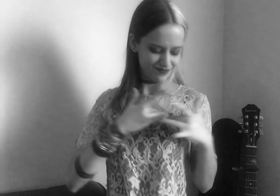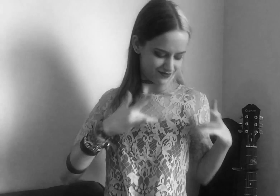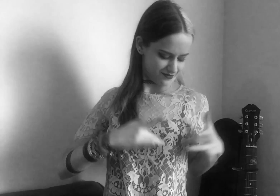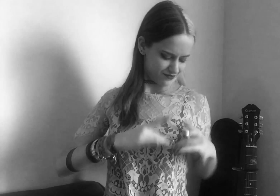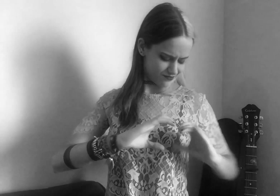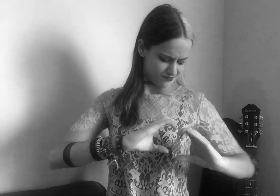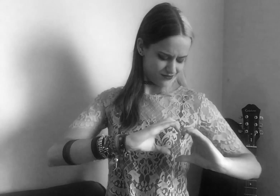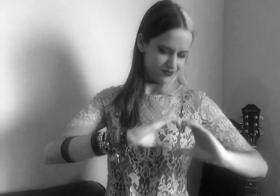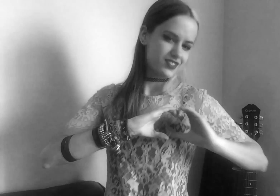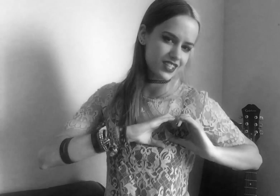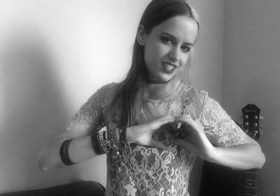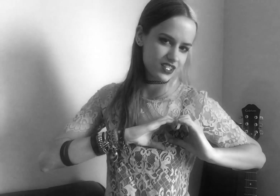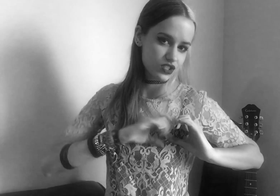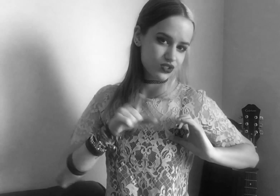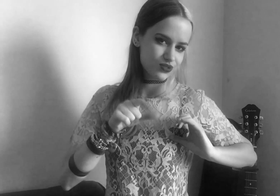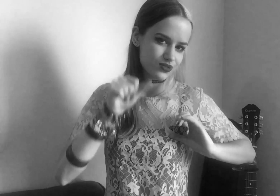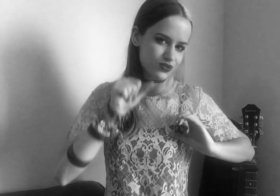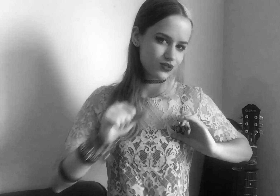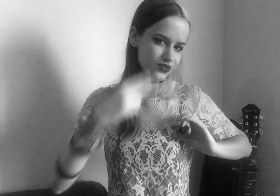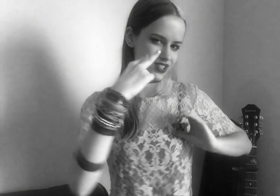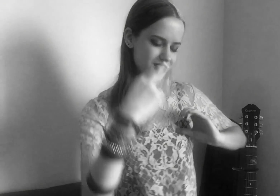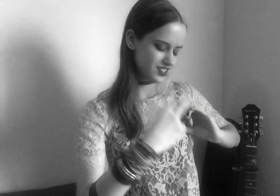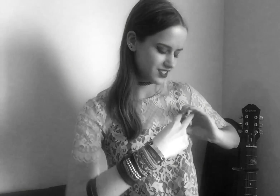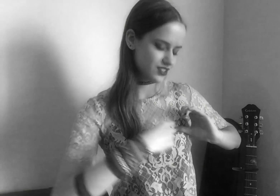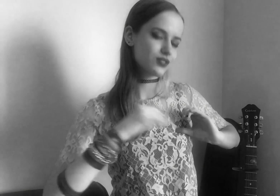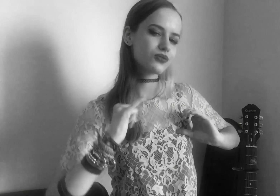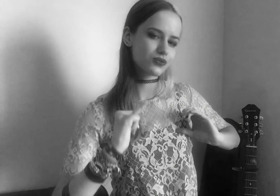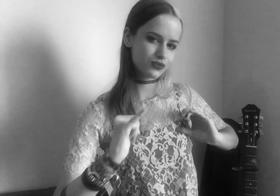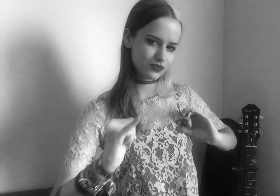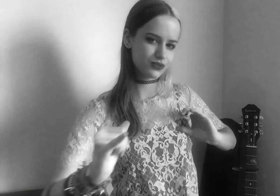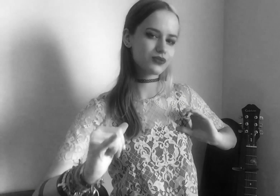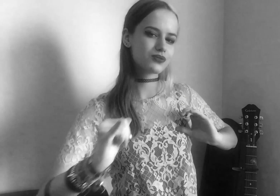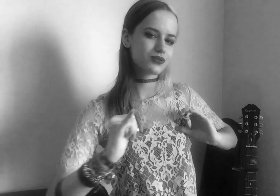Put my heart on my chest, so that you can see it too.